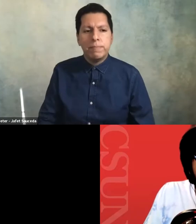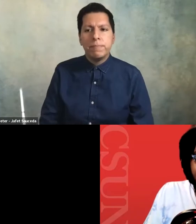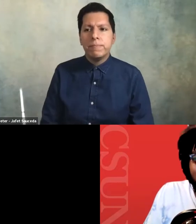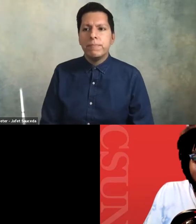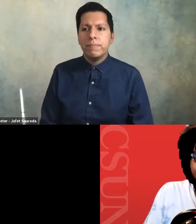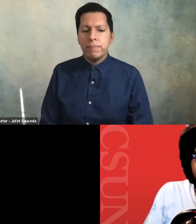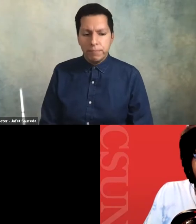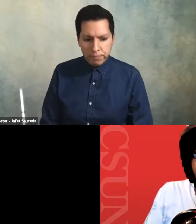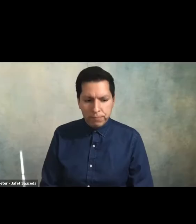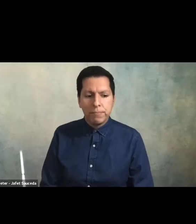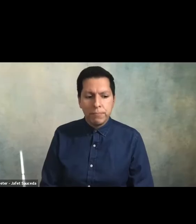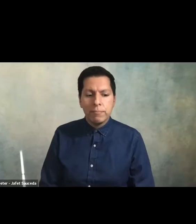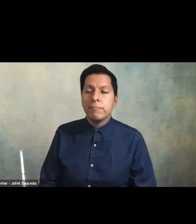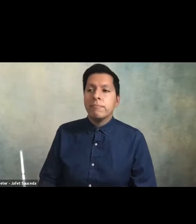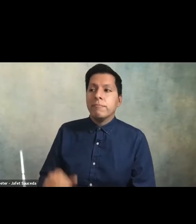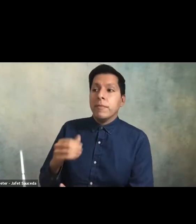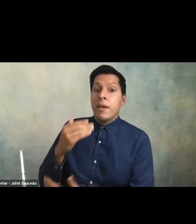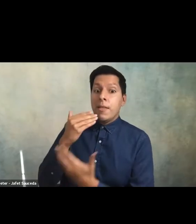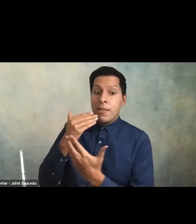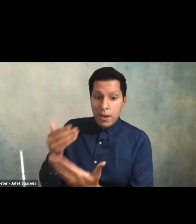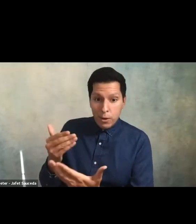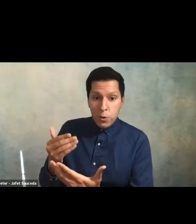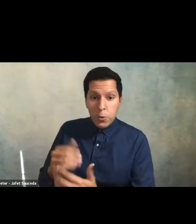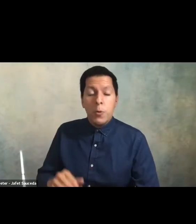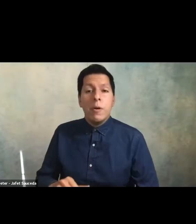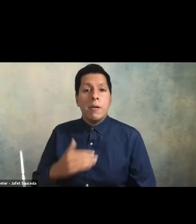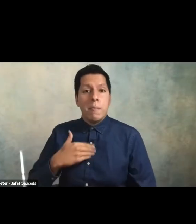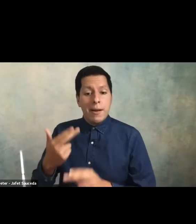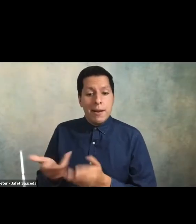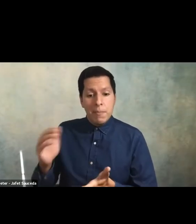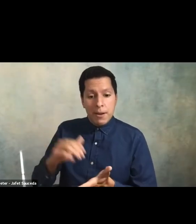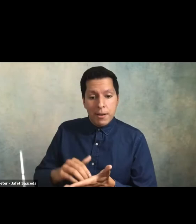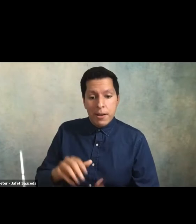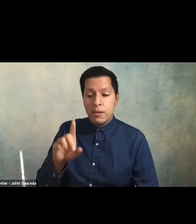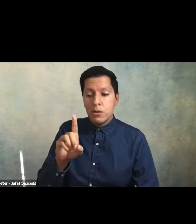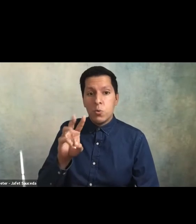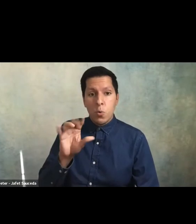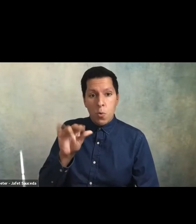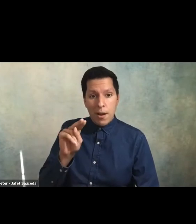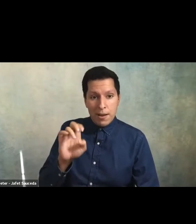thank you Debra um like mentioned before my name is dwayne johnson and i am the student diversities